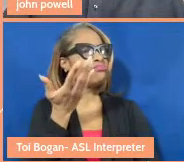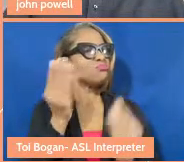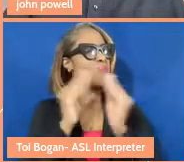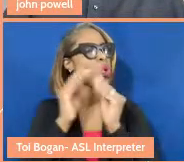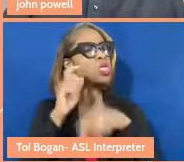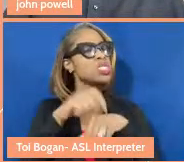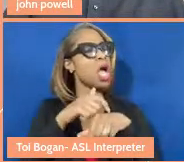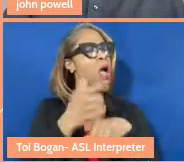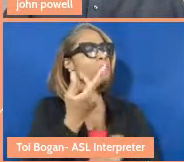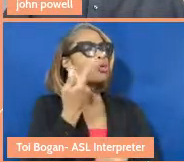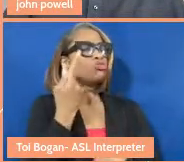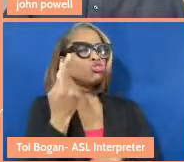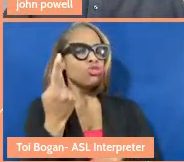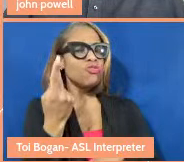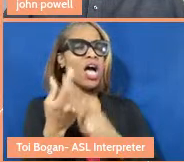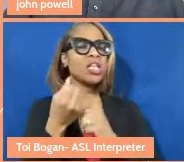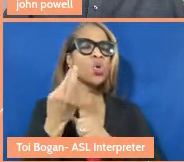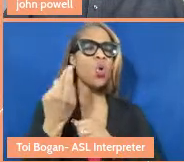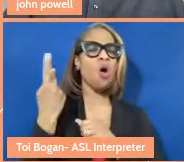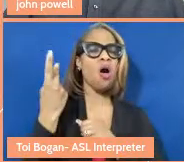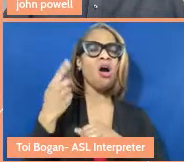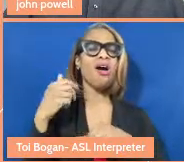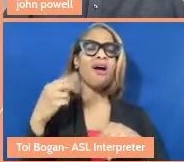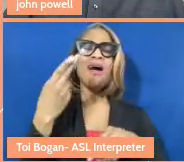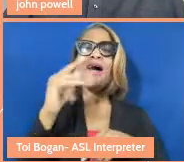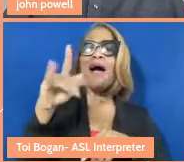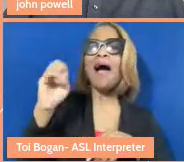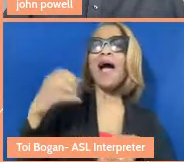just the two of us? Or can we go on this hike? Can we go to Disneyland? Can we do